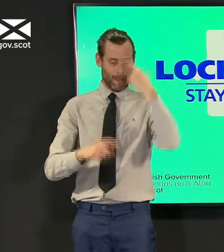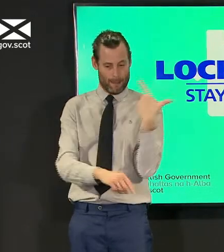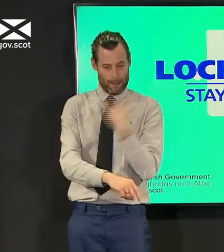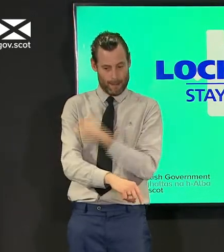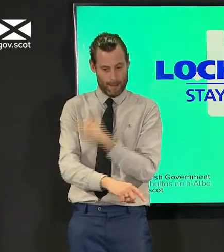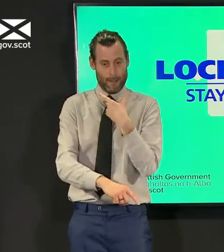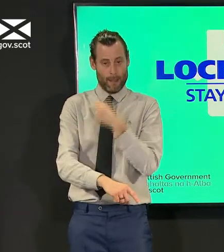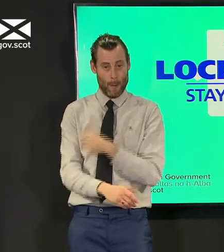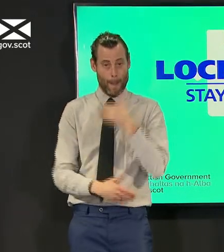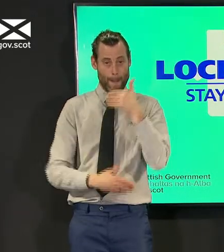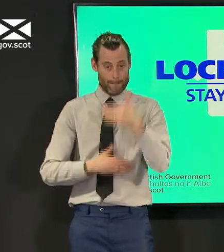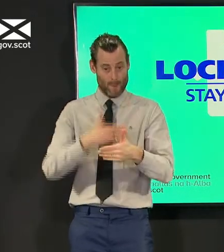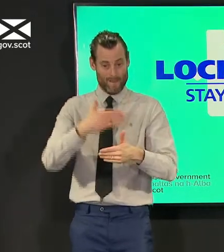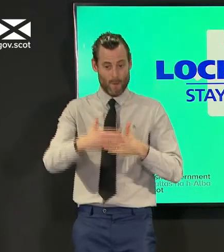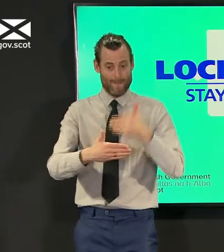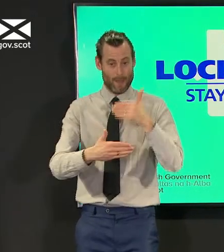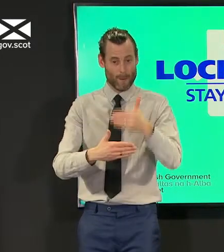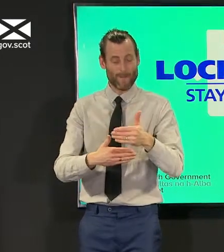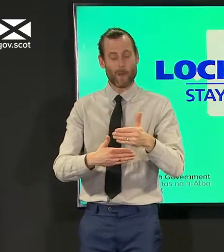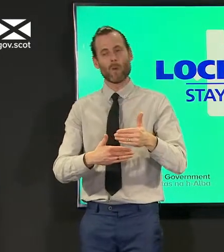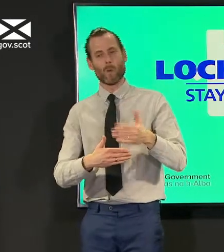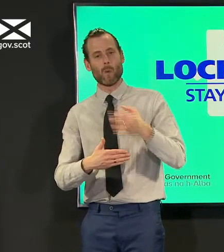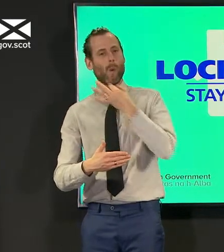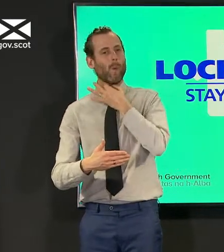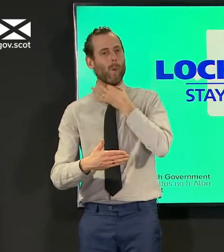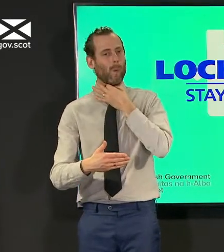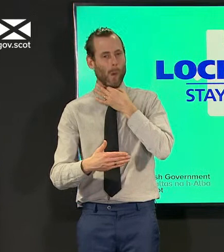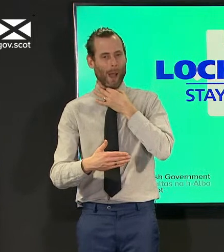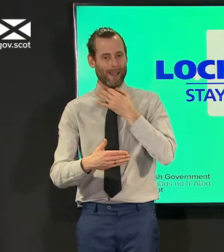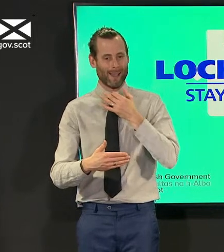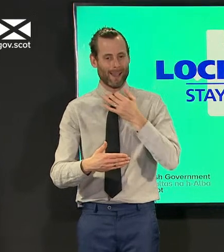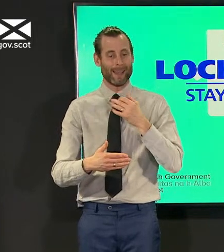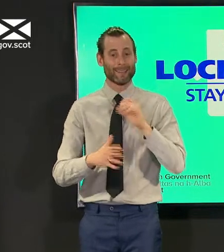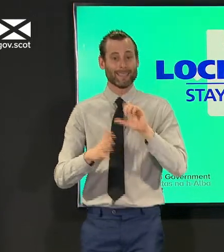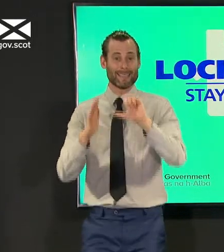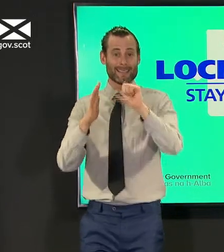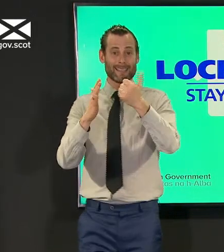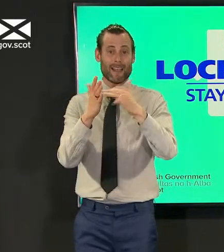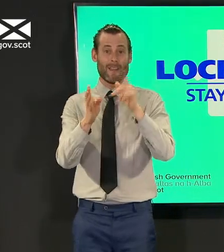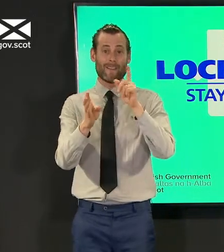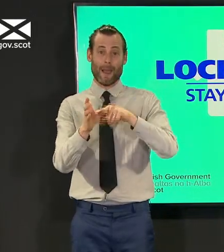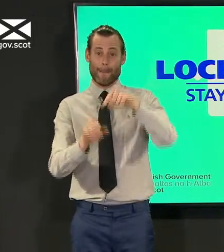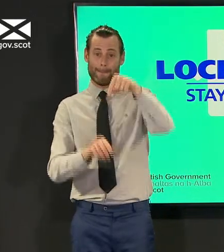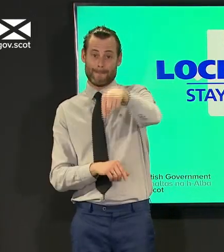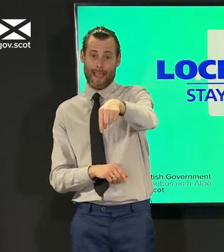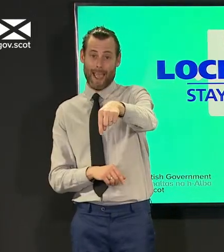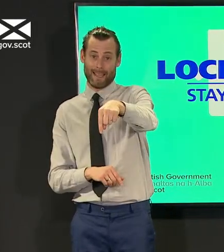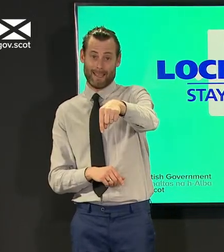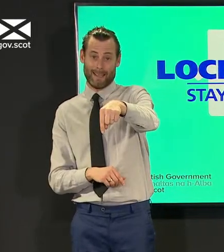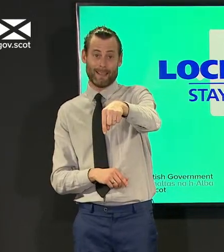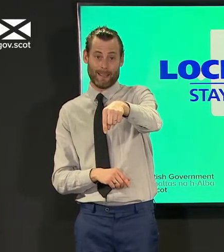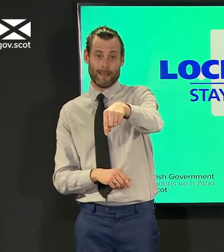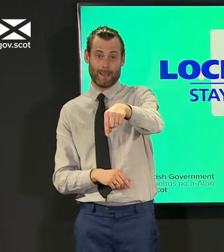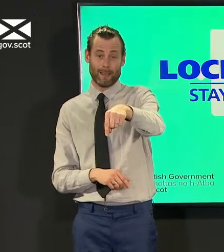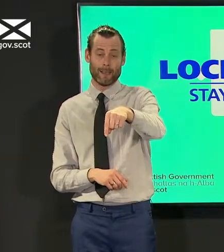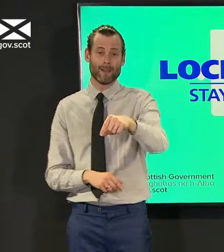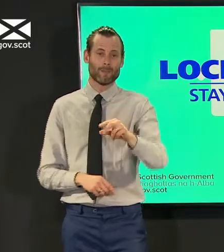it is close to the to polling day on the 6th of may but there is a parallel exercise underway